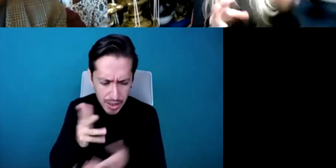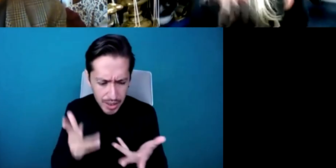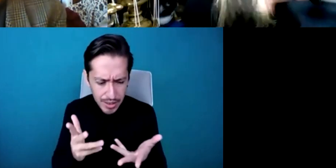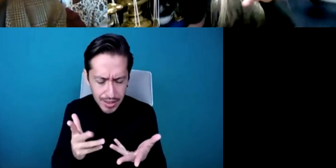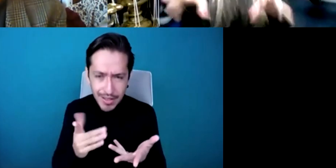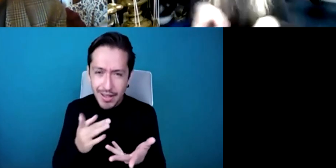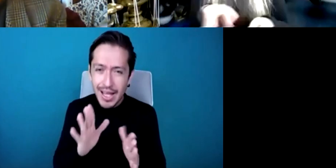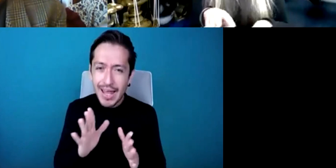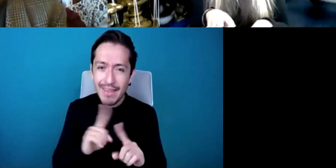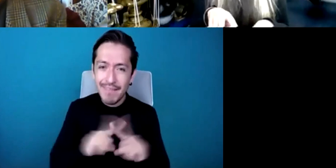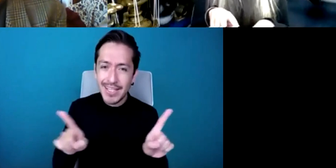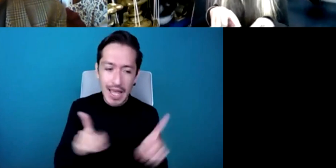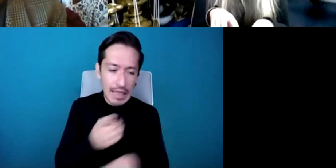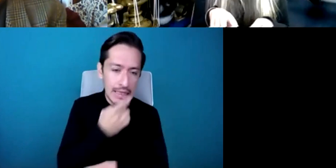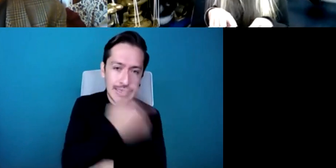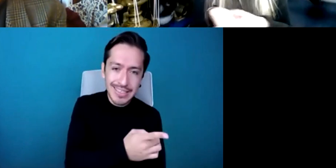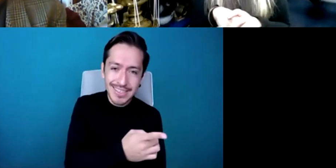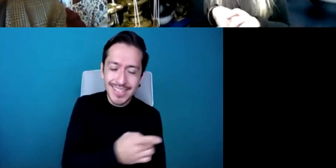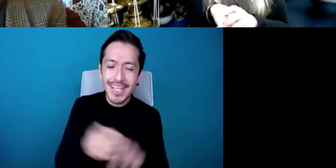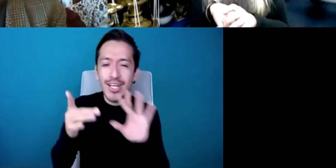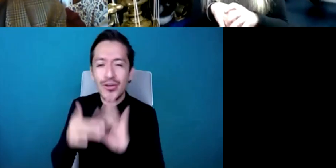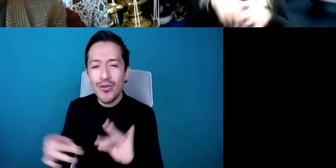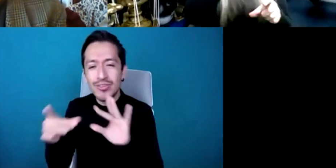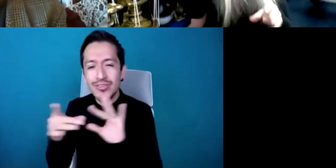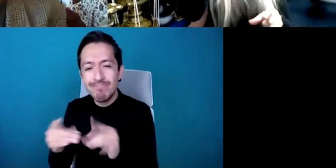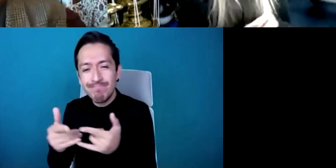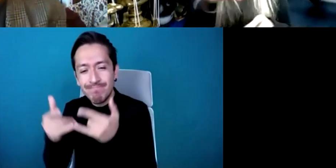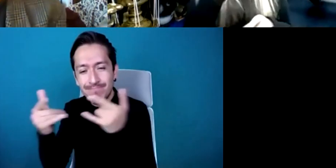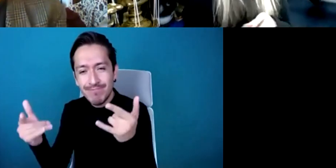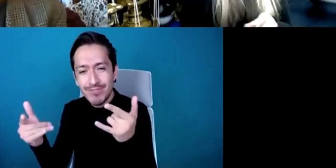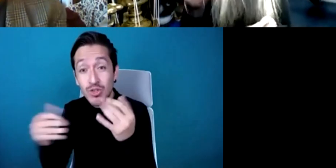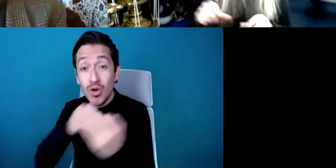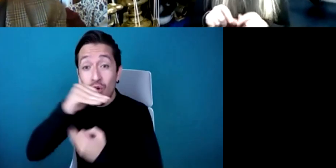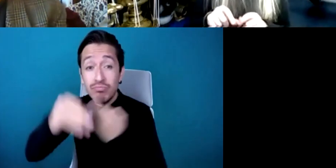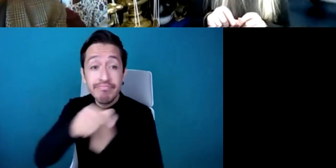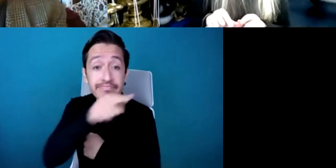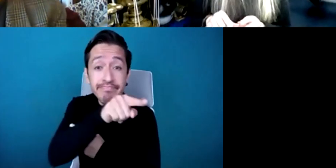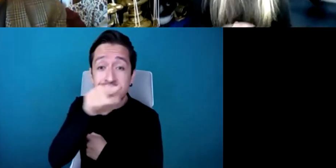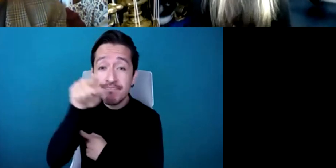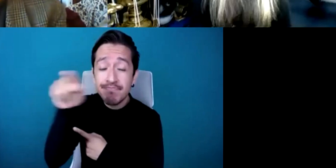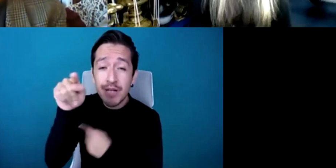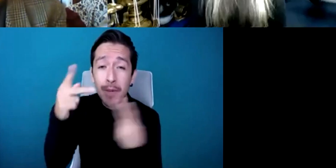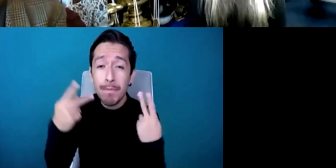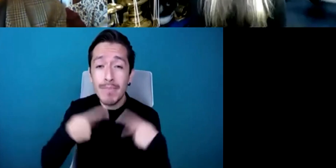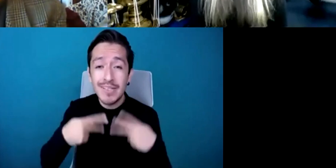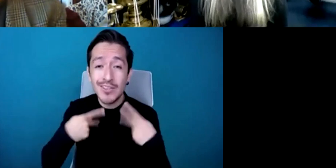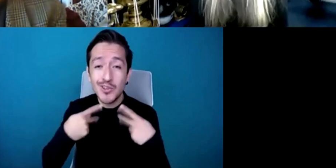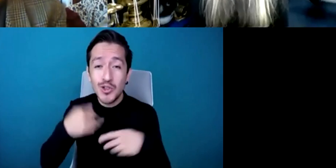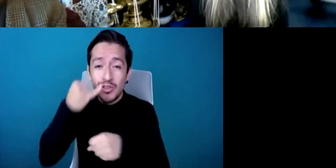all characters in that story and then we're all valued in that story so there's no point in me